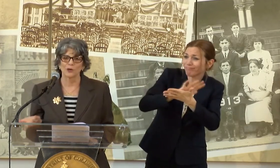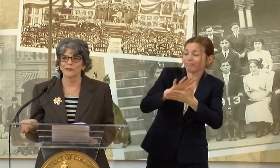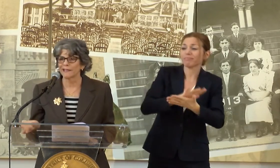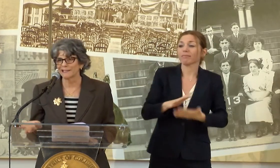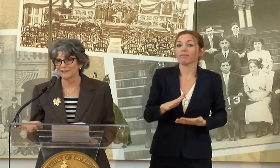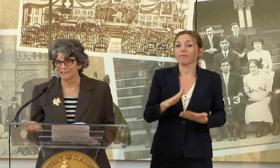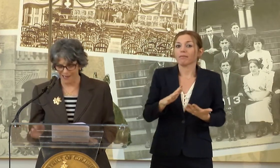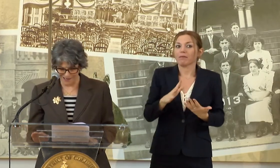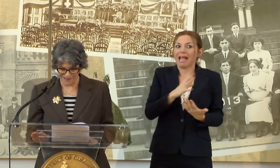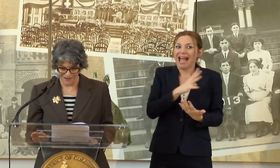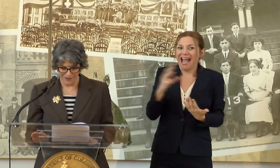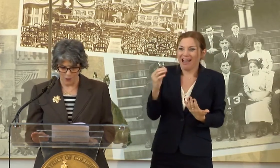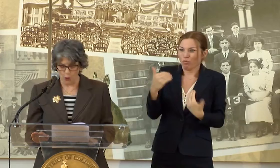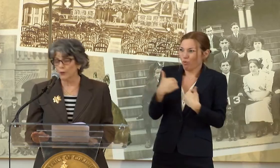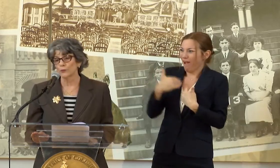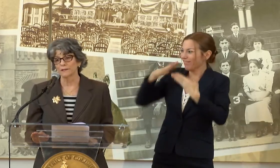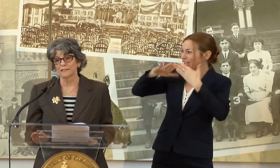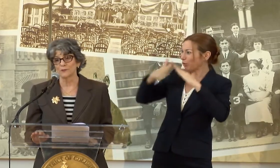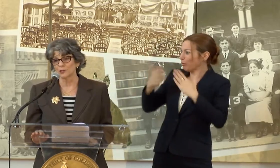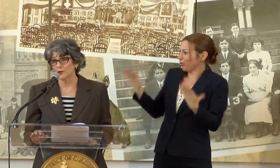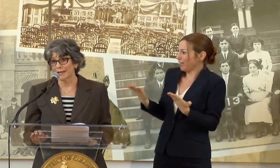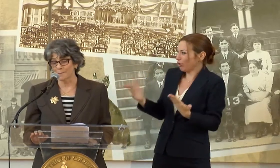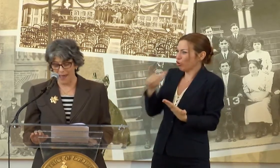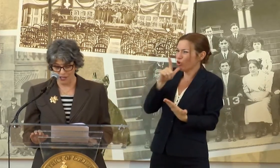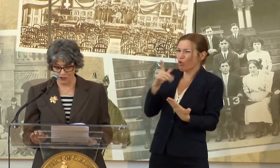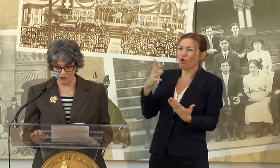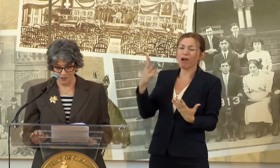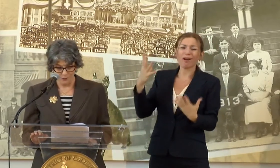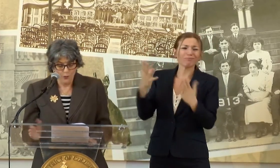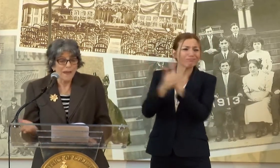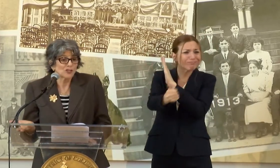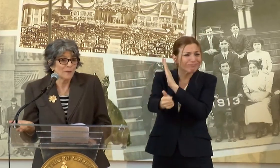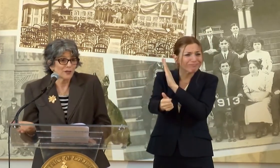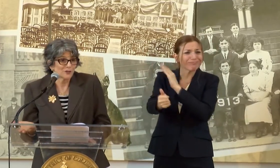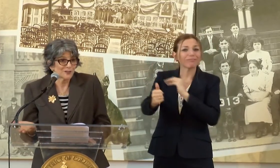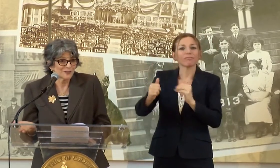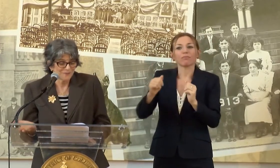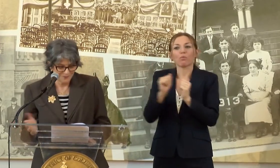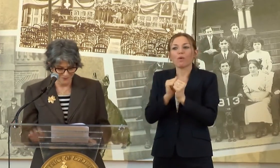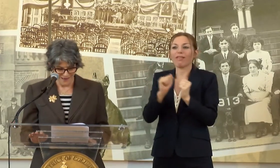SO AT THE END OF THE DAY, ALL WE REALLY DID WAS CREATE A MATCH. WE'RE MATCH MAKERS.